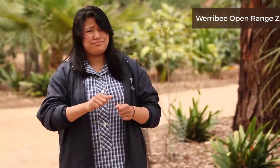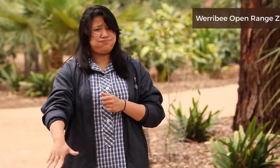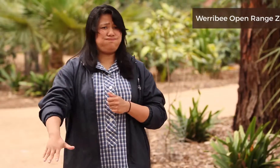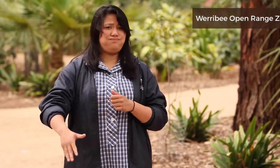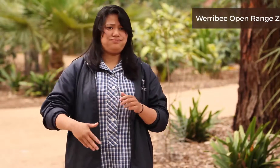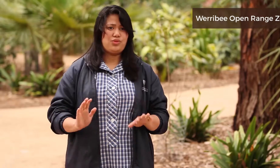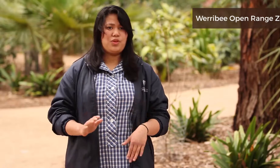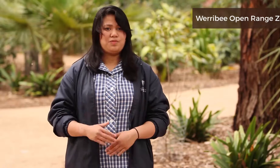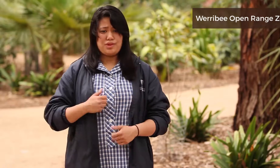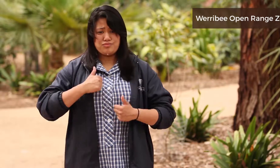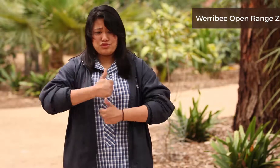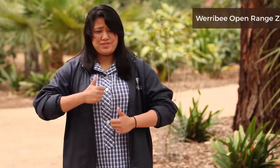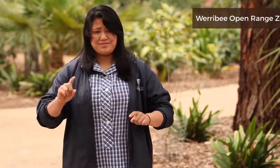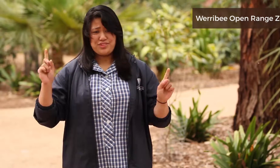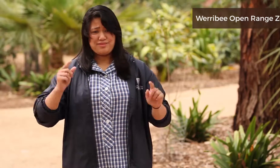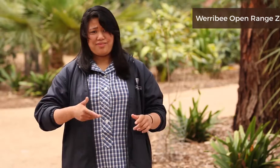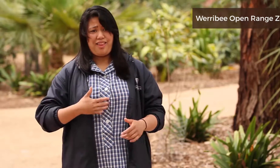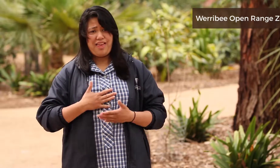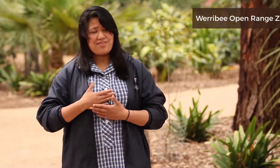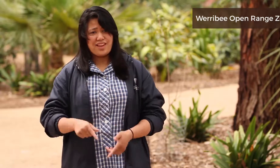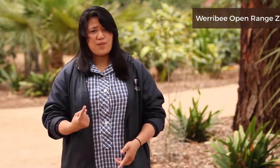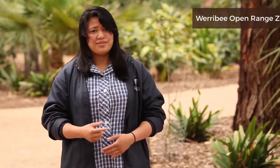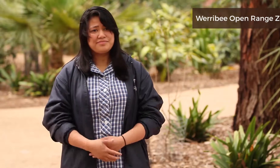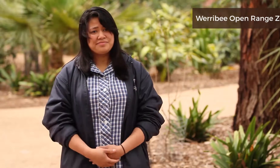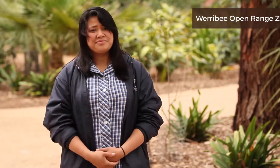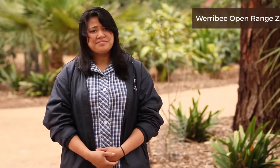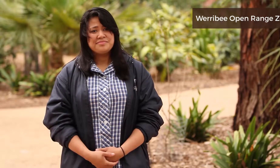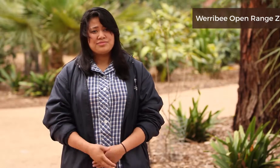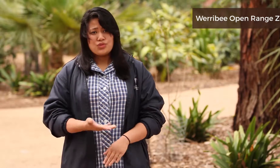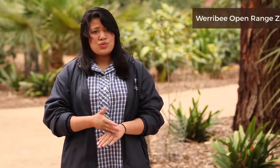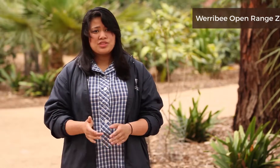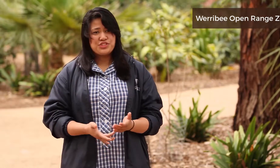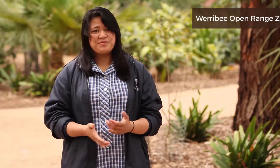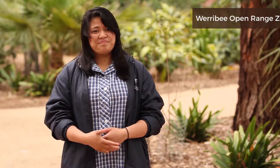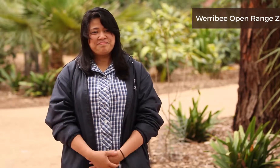It's brilliant! I really enjoyed today, I love this app – this new technology.